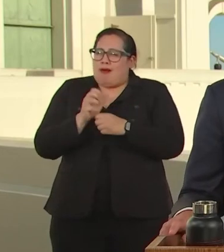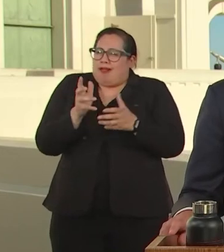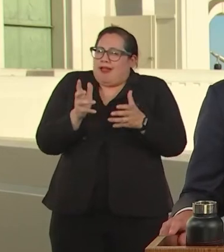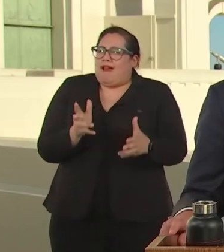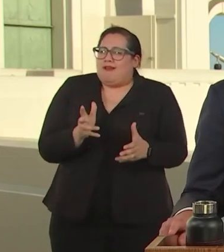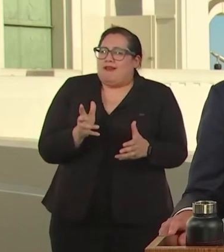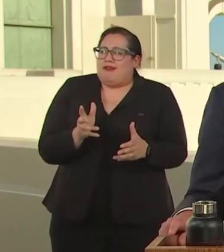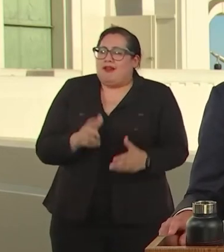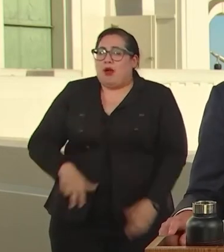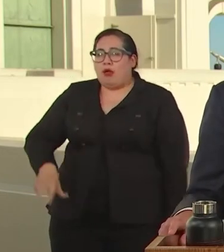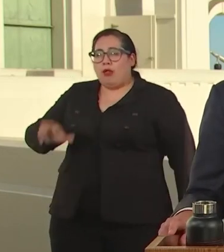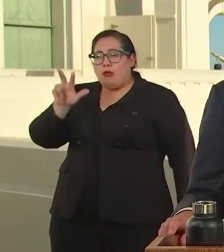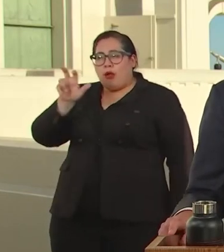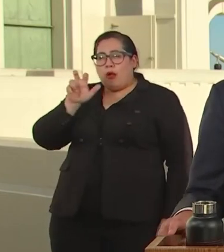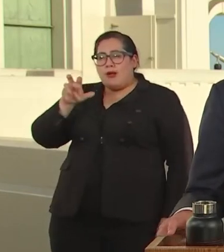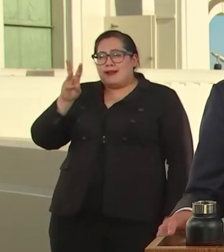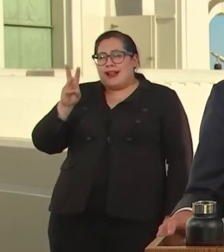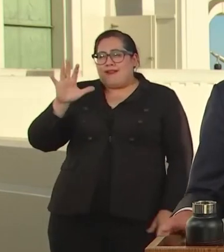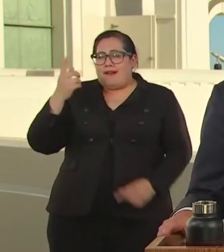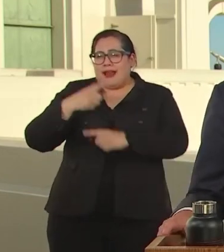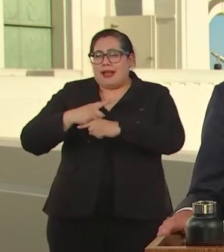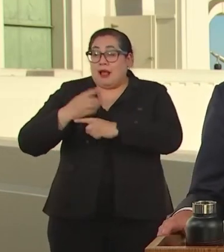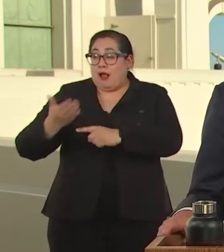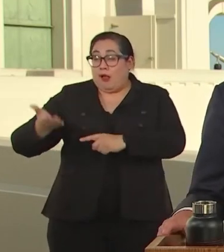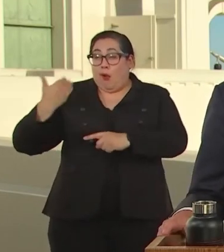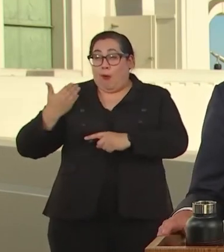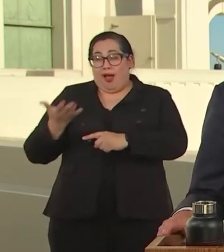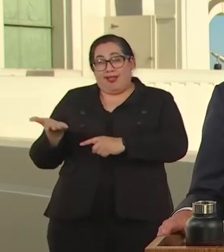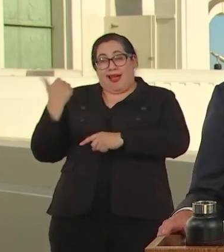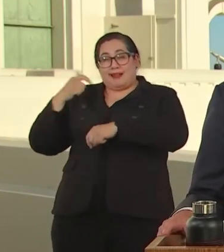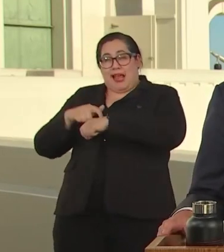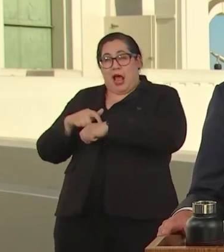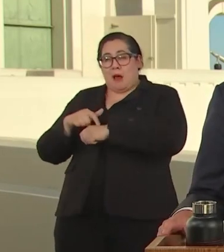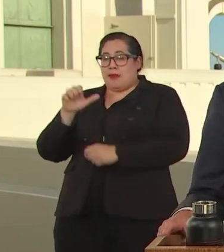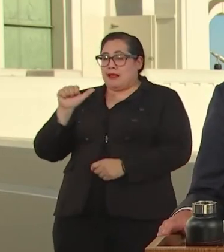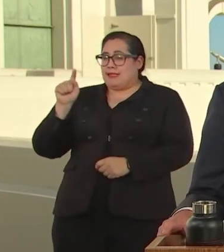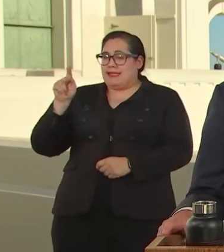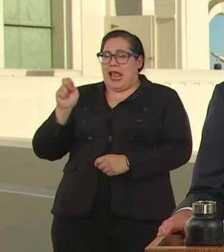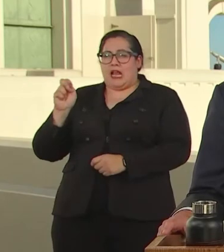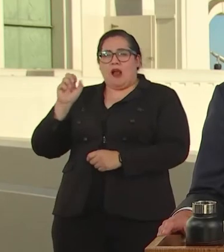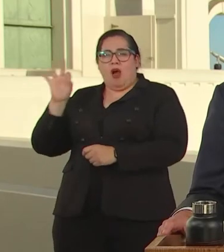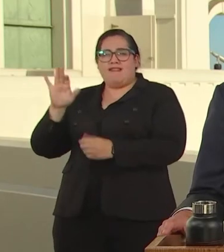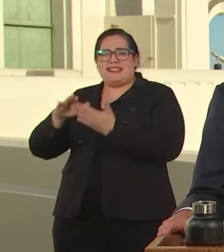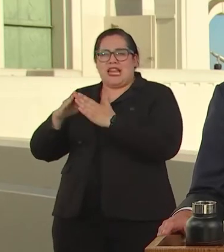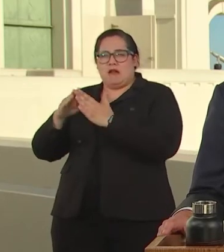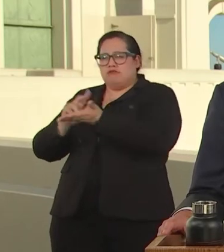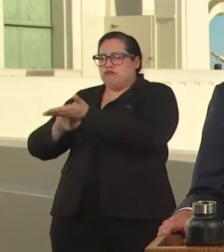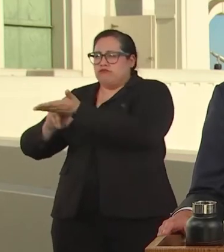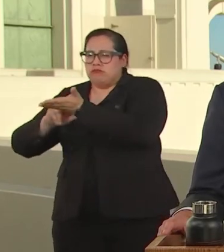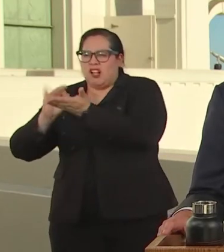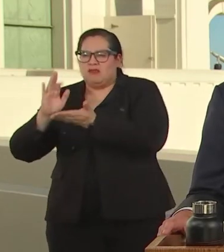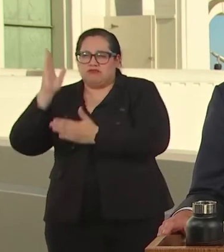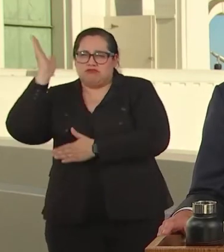STATE OF THE CITY A DIRECTIONER I TOOK BEFORE YOU TO PLEDGE THAT WE WOULD EMERGE FROM THIS CRISIS.